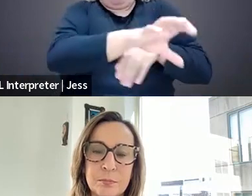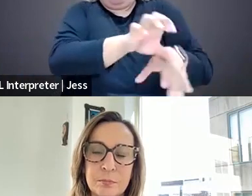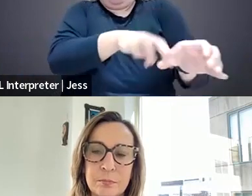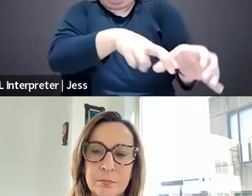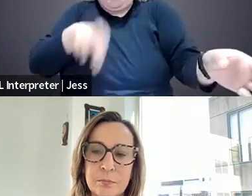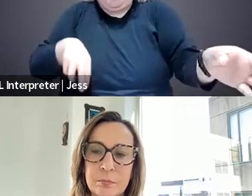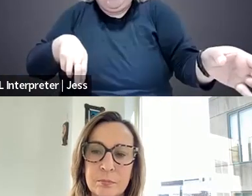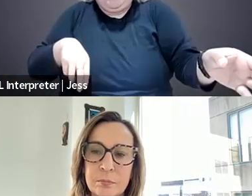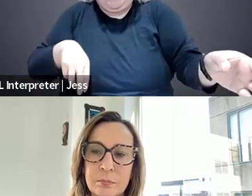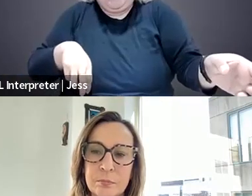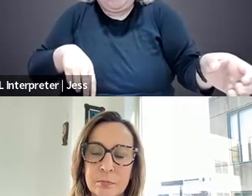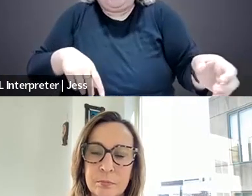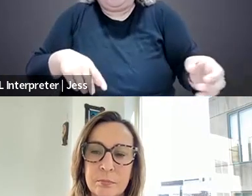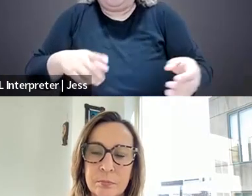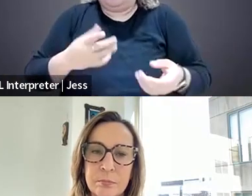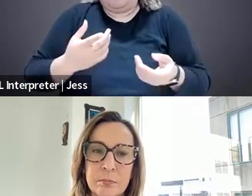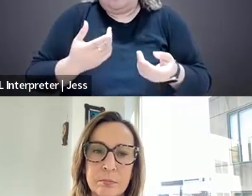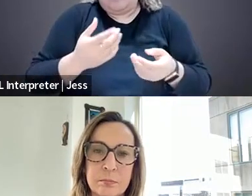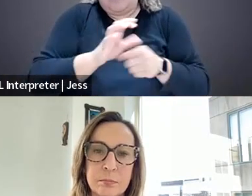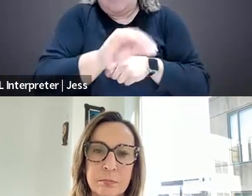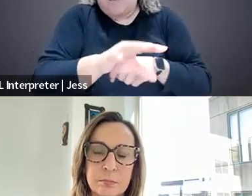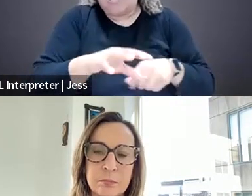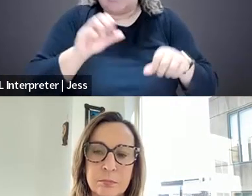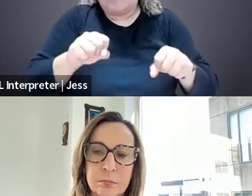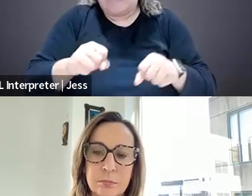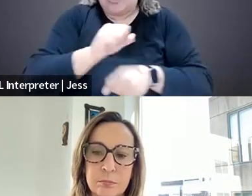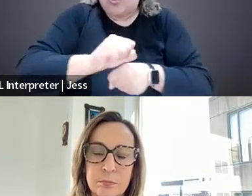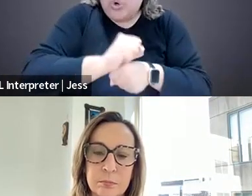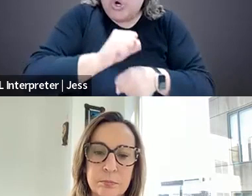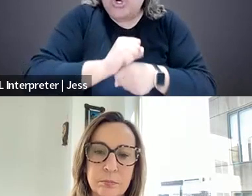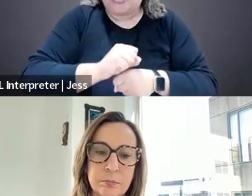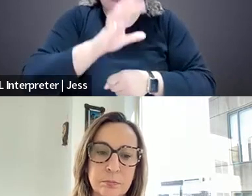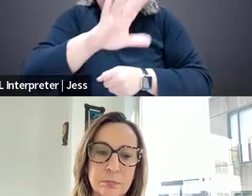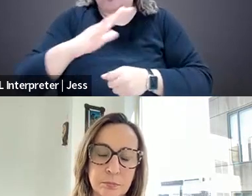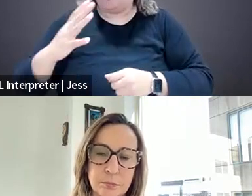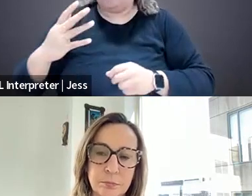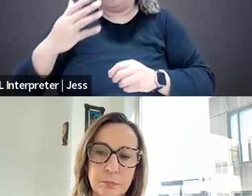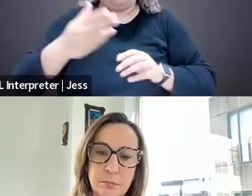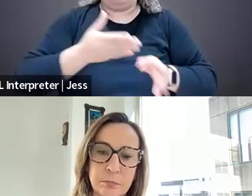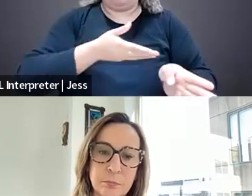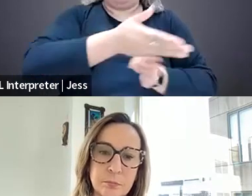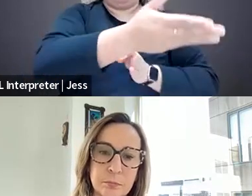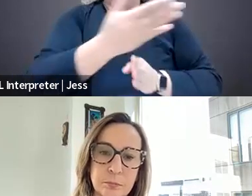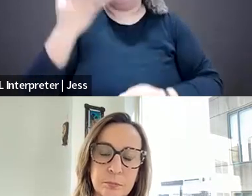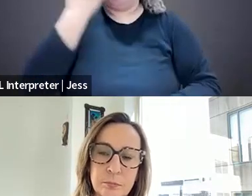it affects the livelihood of people, it affects their professional image. It depends on who you are, what identity you have,